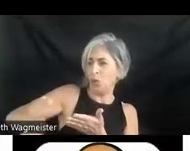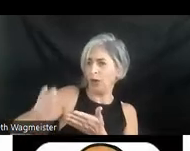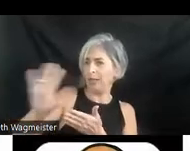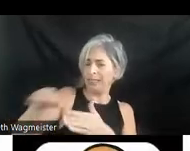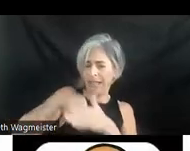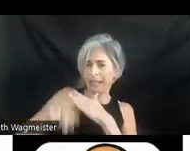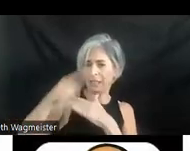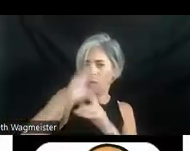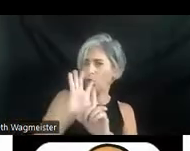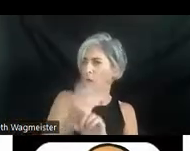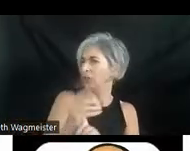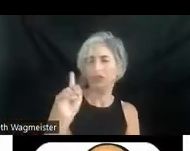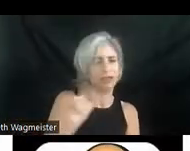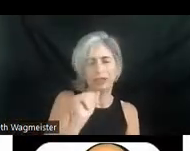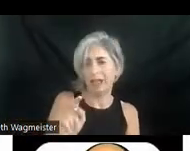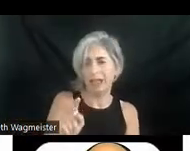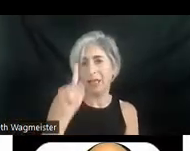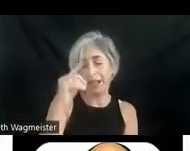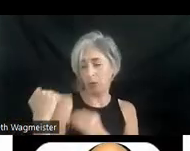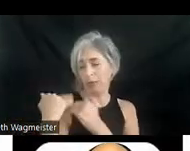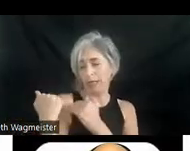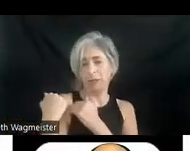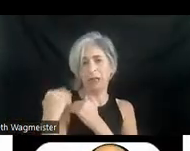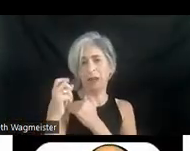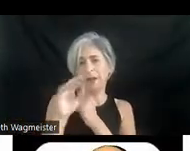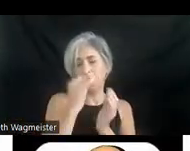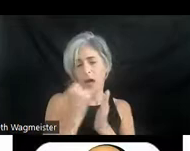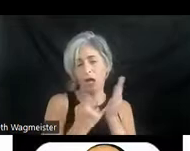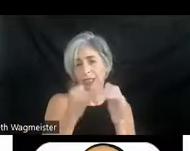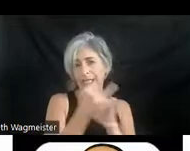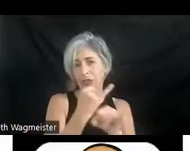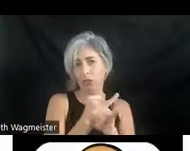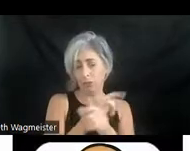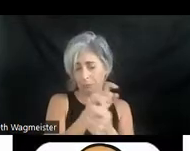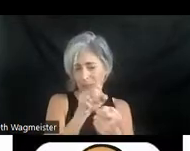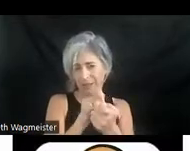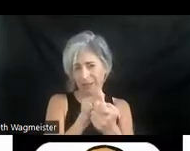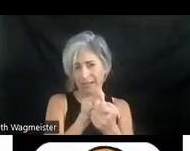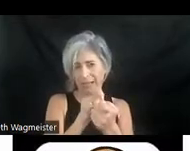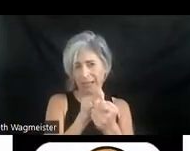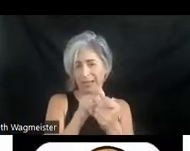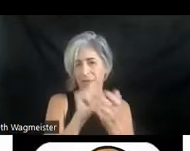And I think it's the responsibility of our arts institutions in particular to be as inclusive